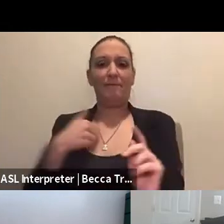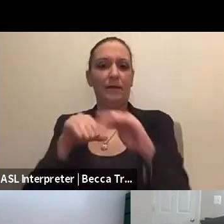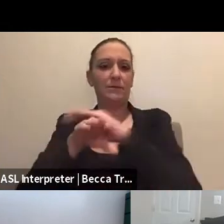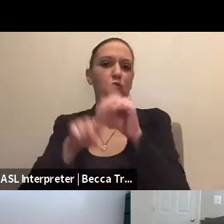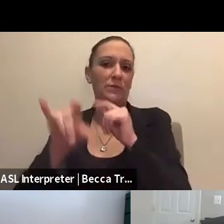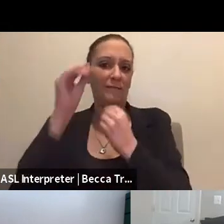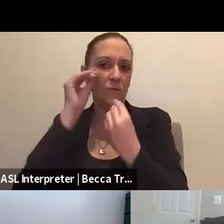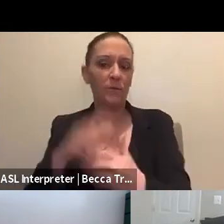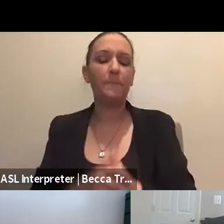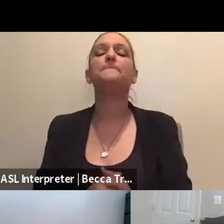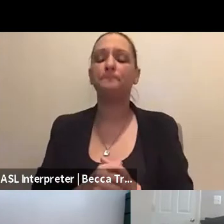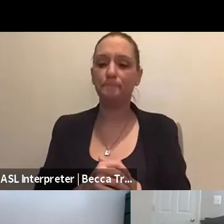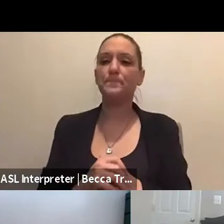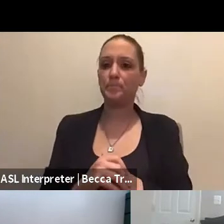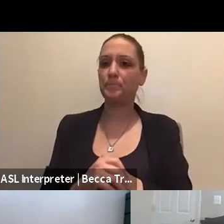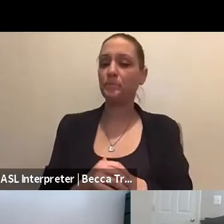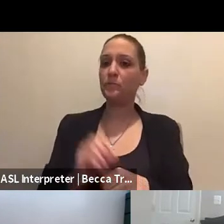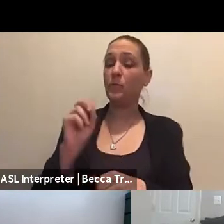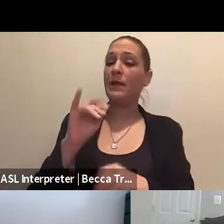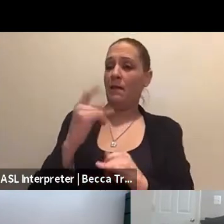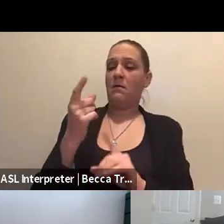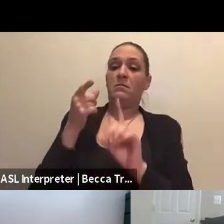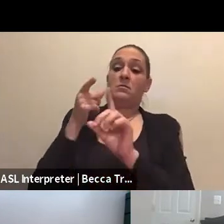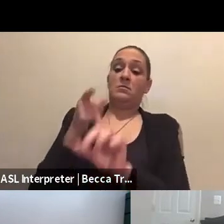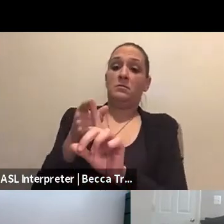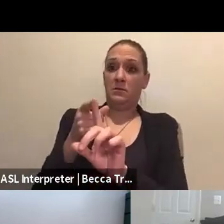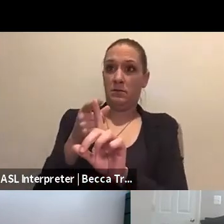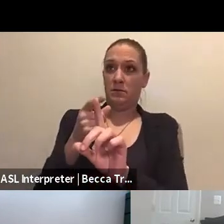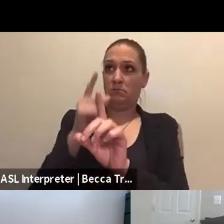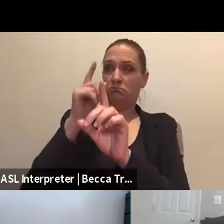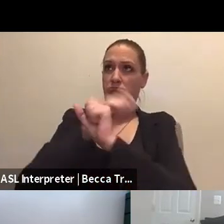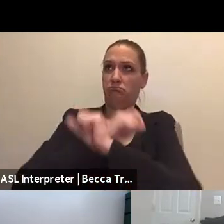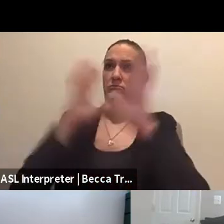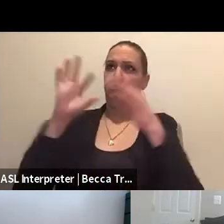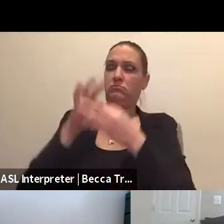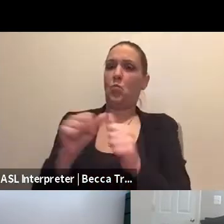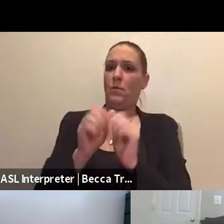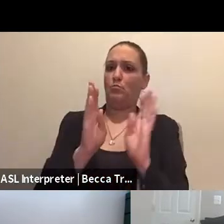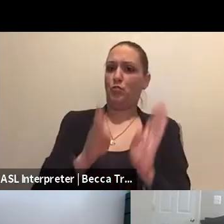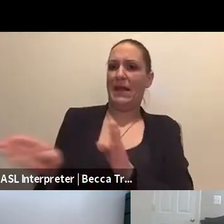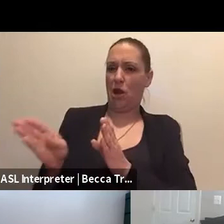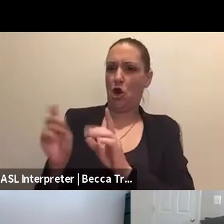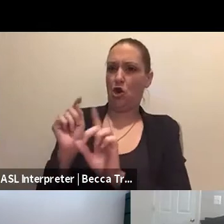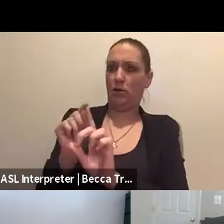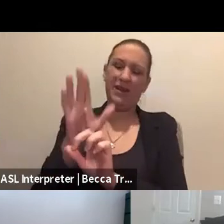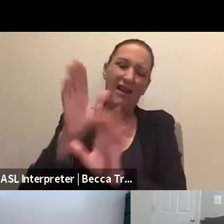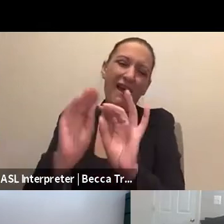Okay, so in thinking about the preparedness piece, who, I mean, obviously they don't,